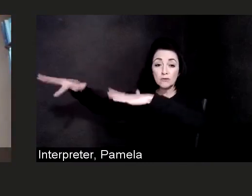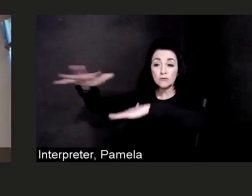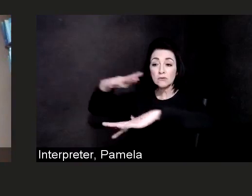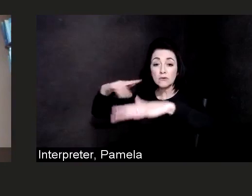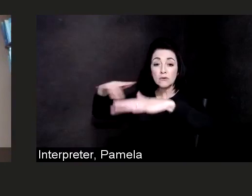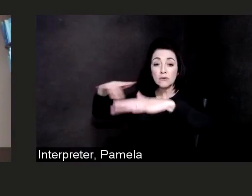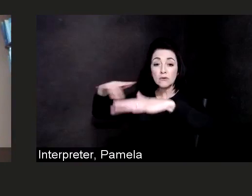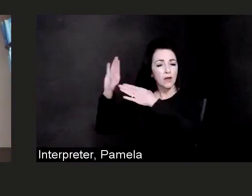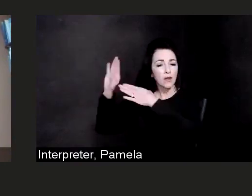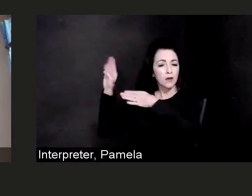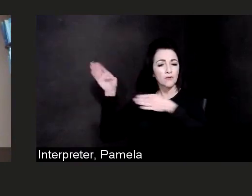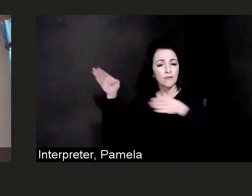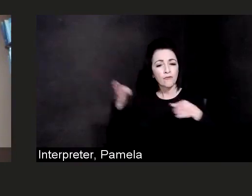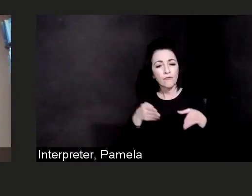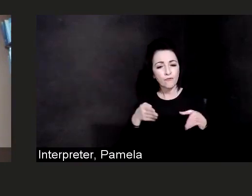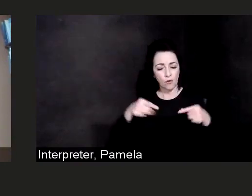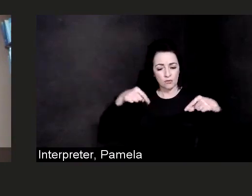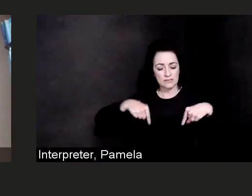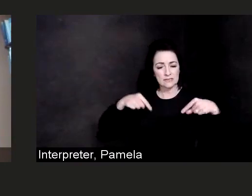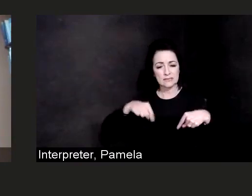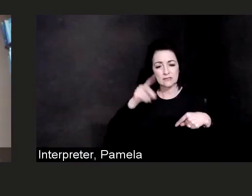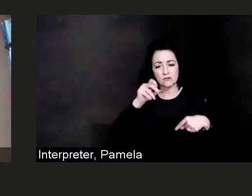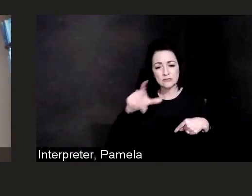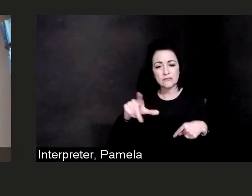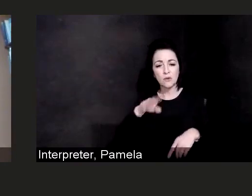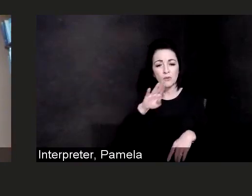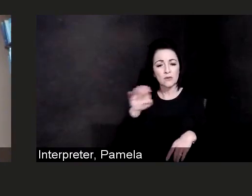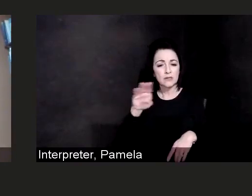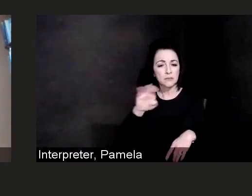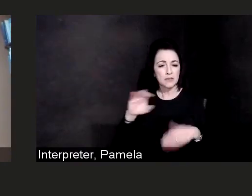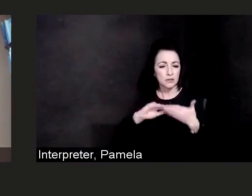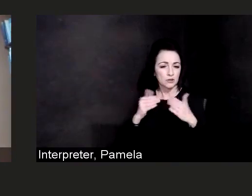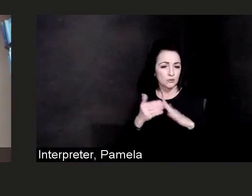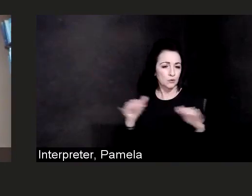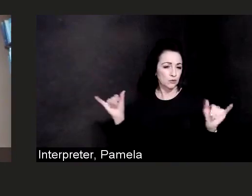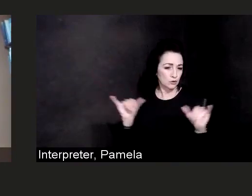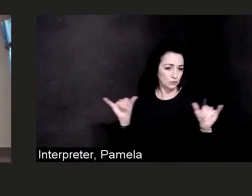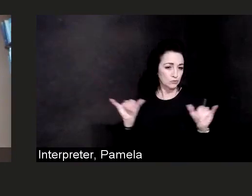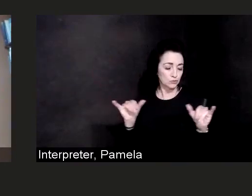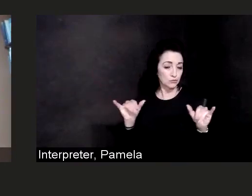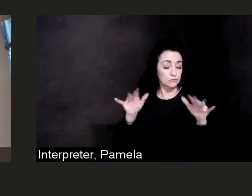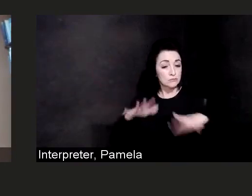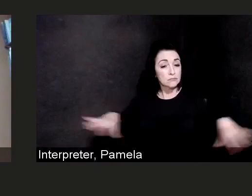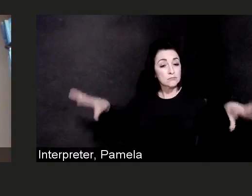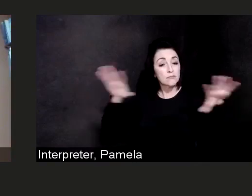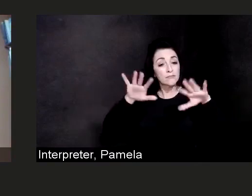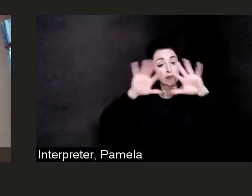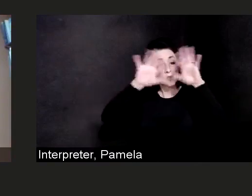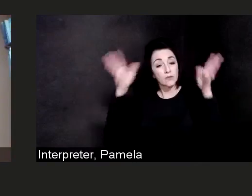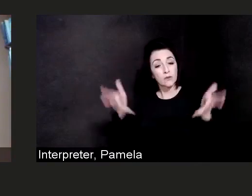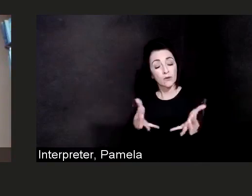including here at Beebe. In the world, as of this morning, and this is since the start of the pandemic